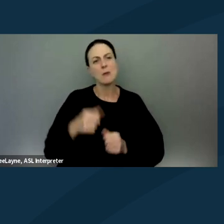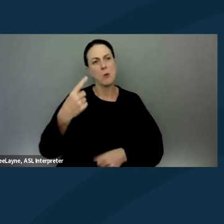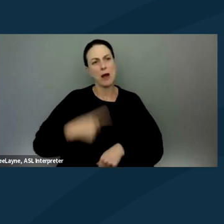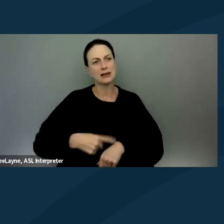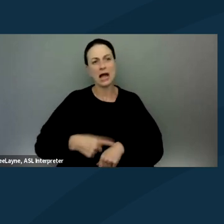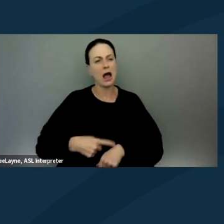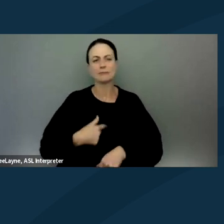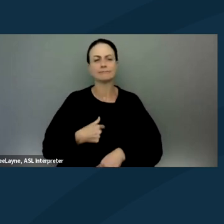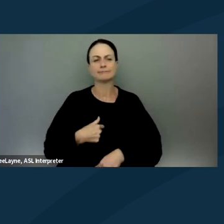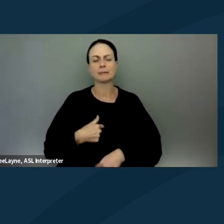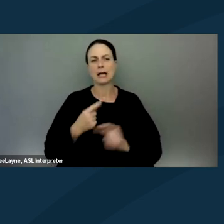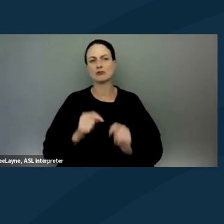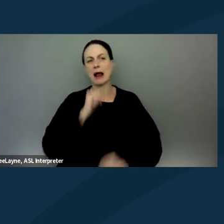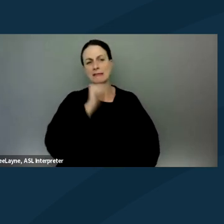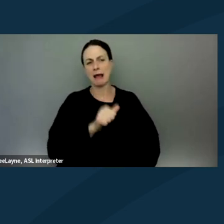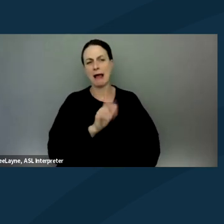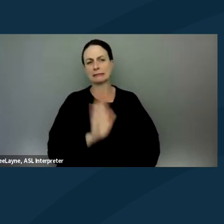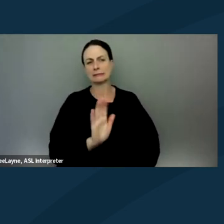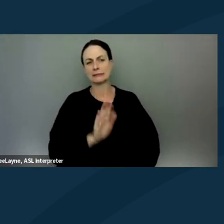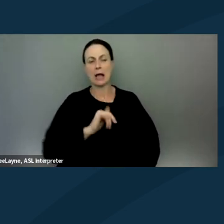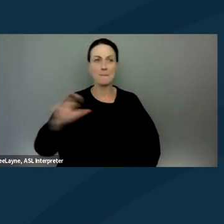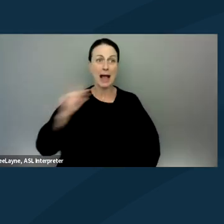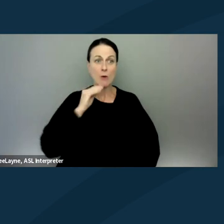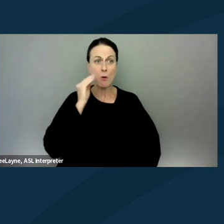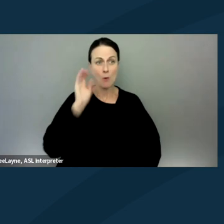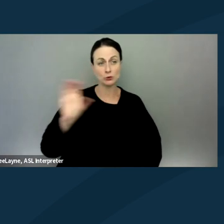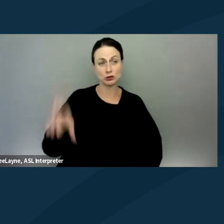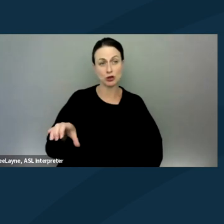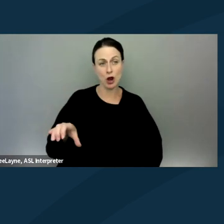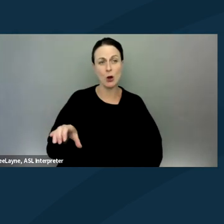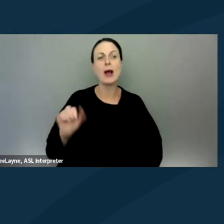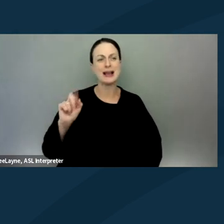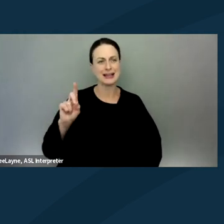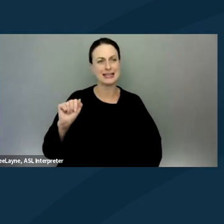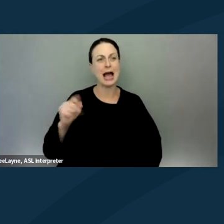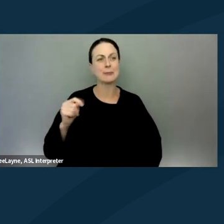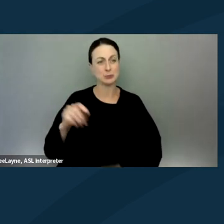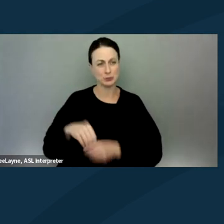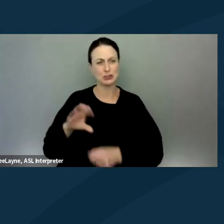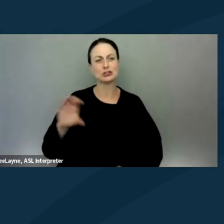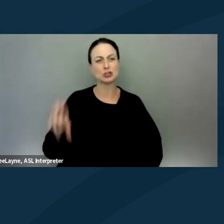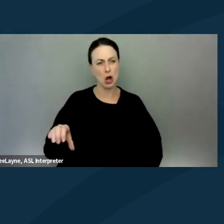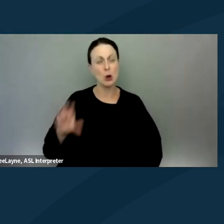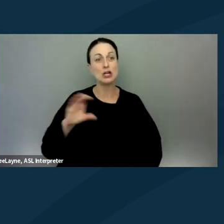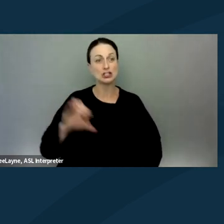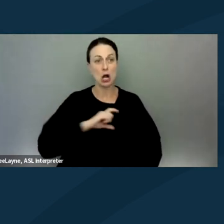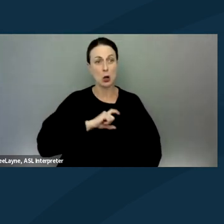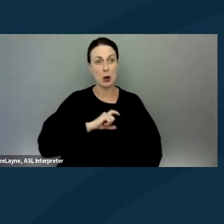to be arrested was when I went back home to Chicago. ADAPT was in Chicago. Chicago Cops at that time were legendary,